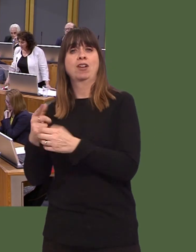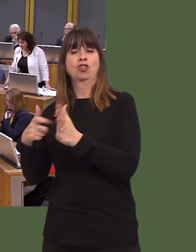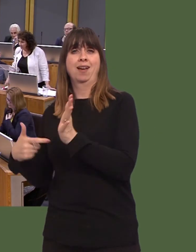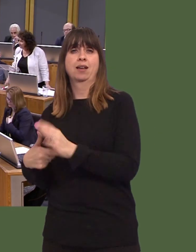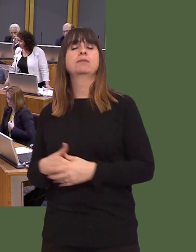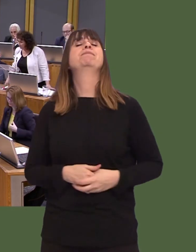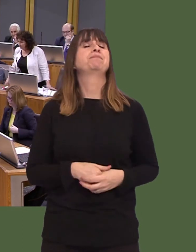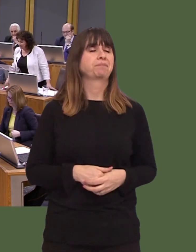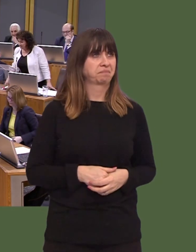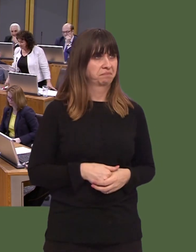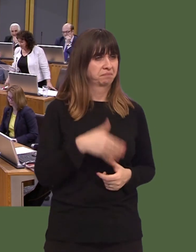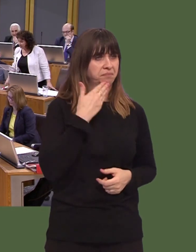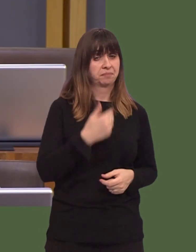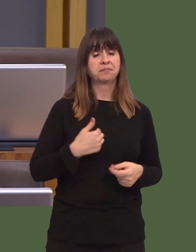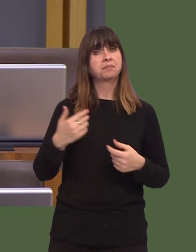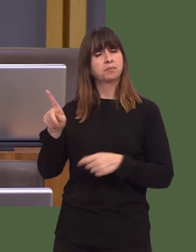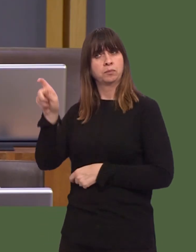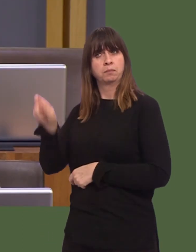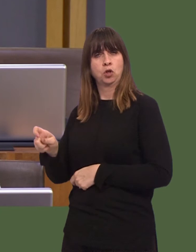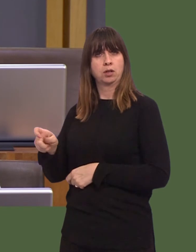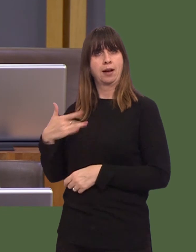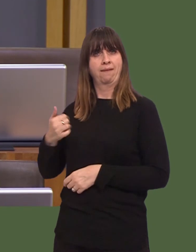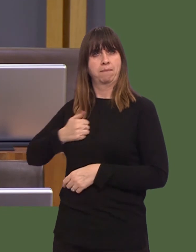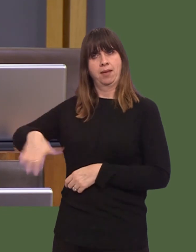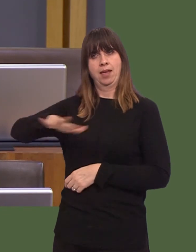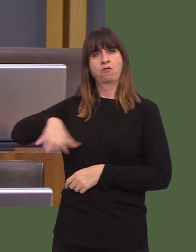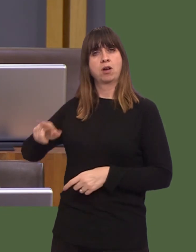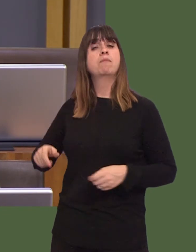I have been dealing with a constituent whose wheelchair had to go in for repair.